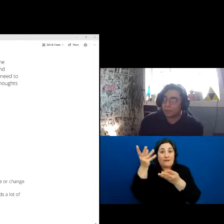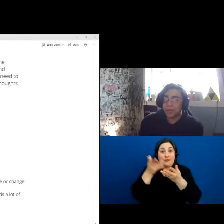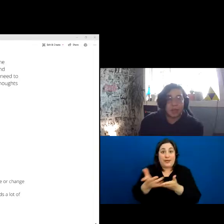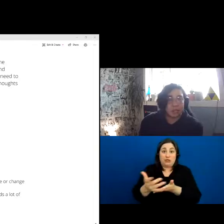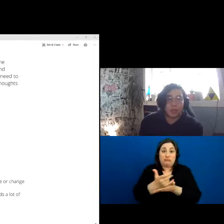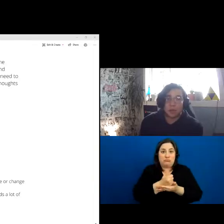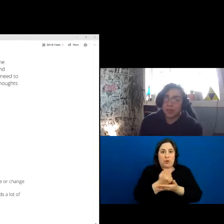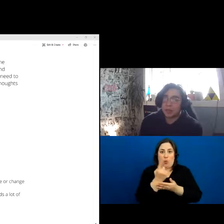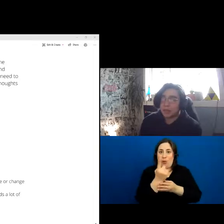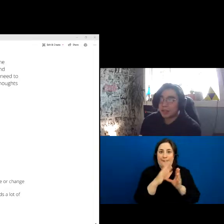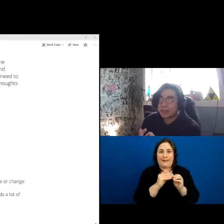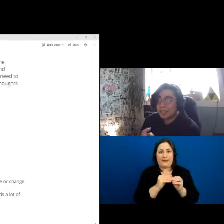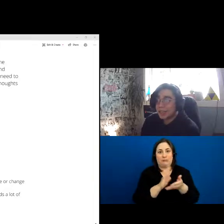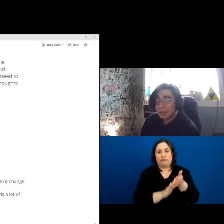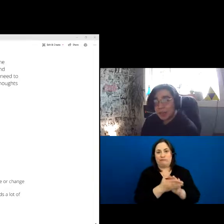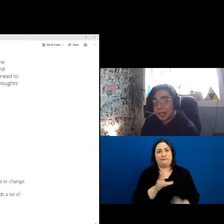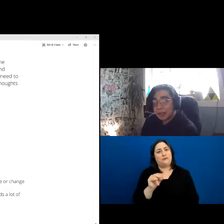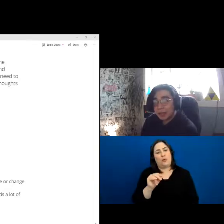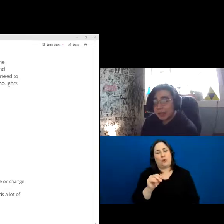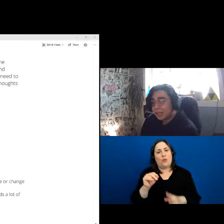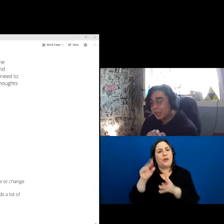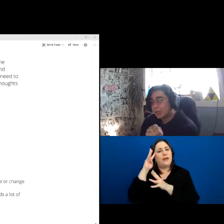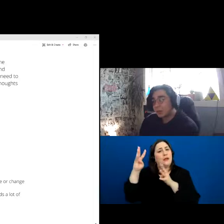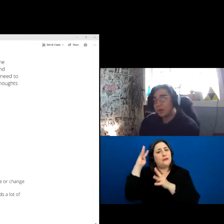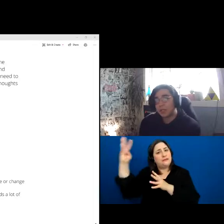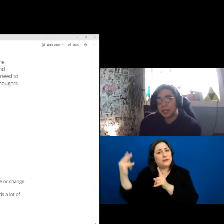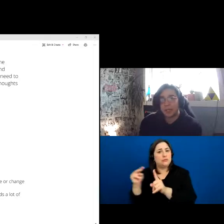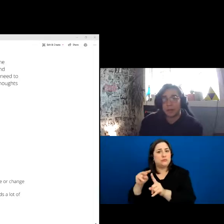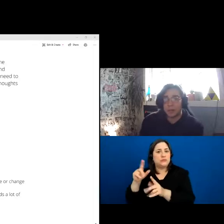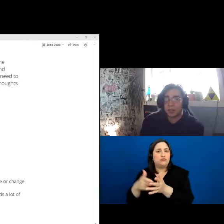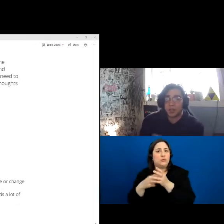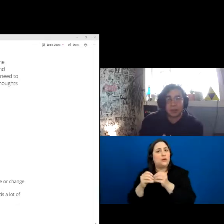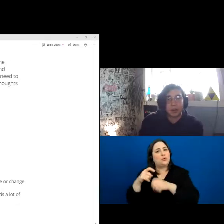Innovation perspectives need time to think, they need time to process the information they heard